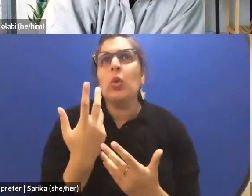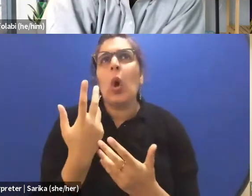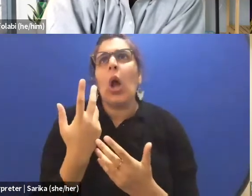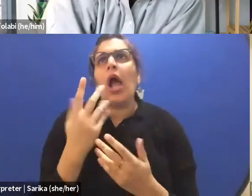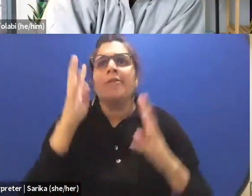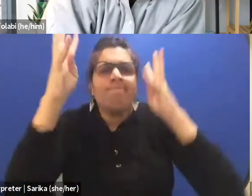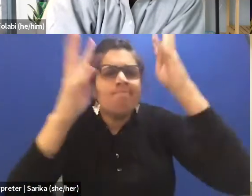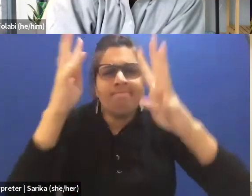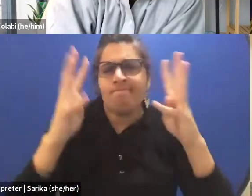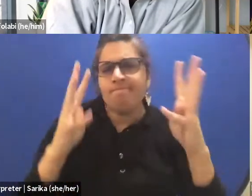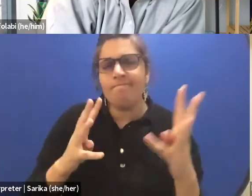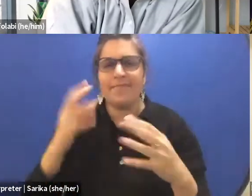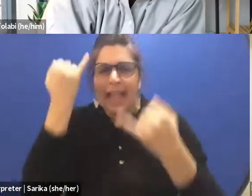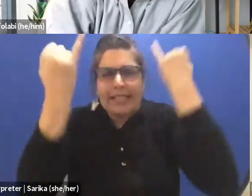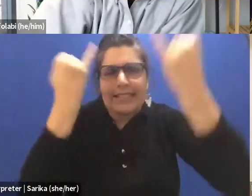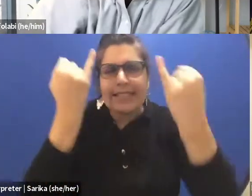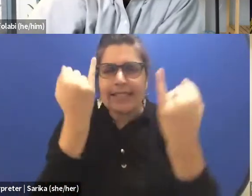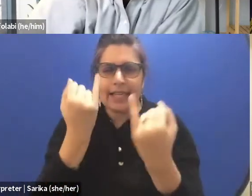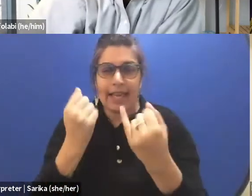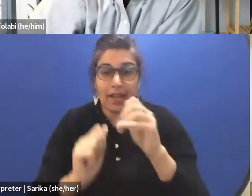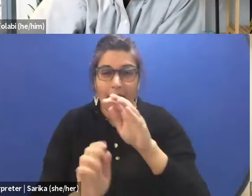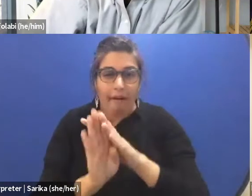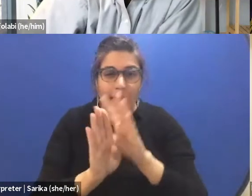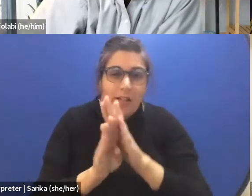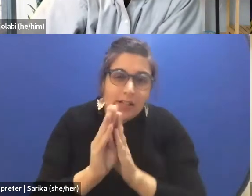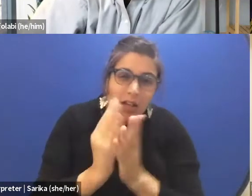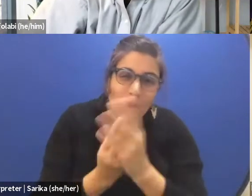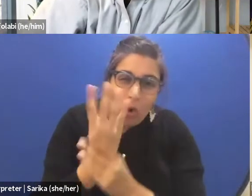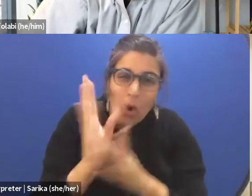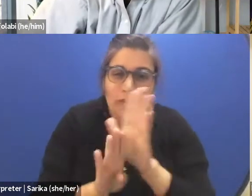to our landscape a hundred years, 10 years, five years down the line?